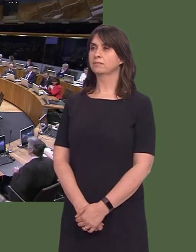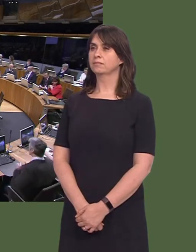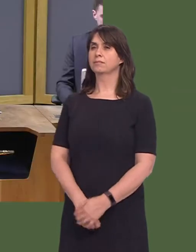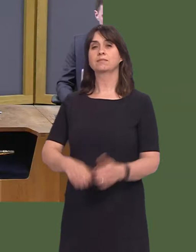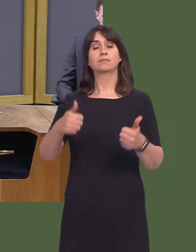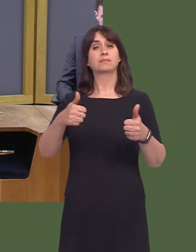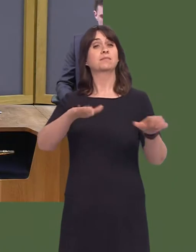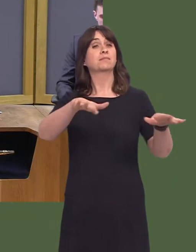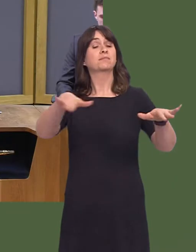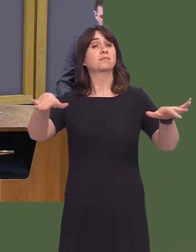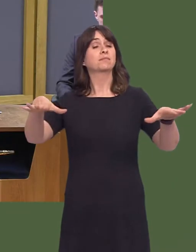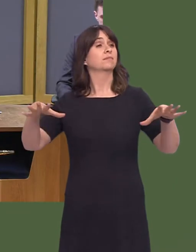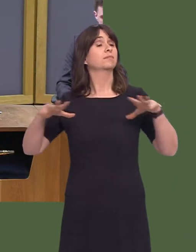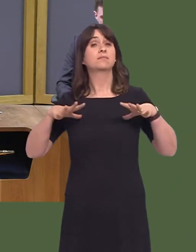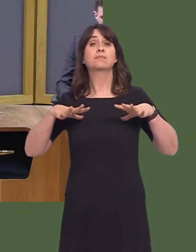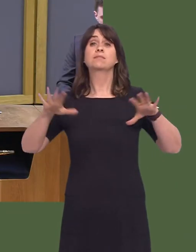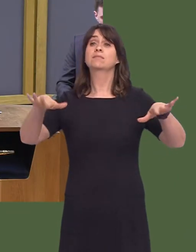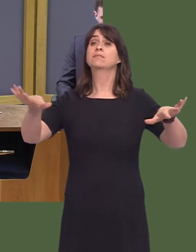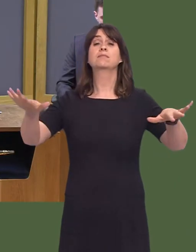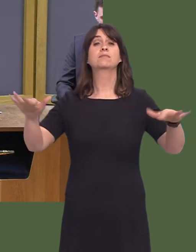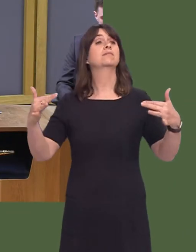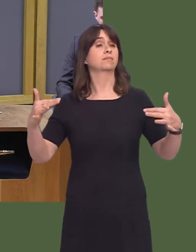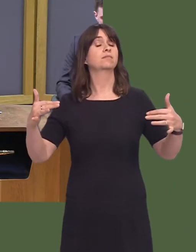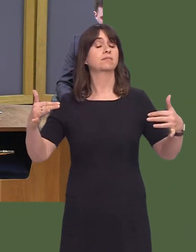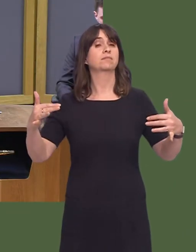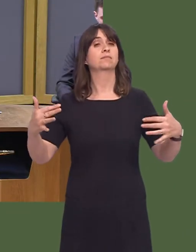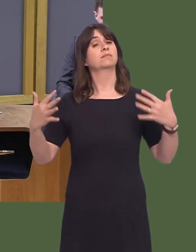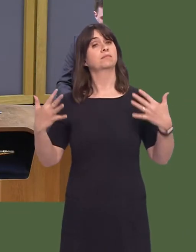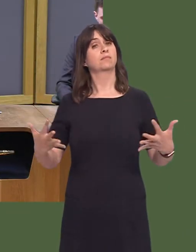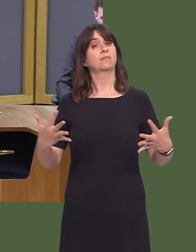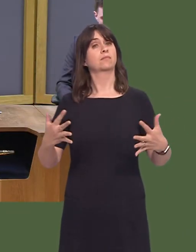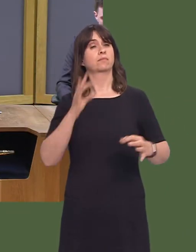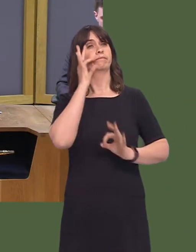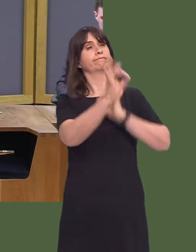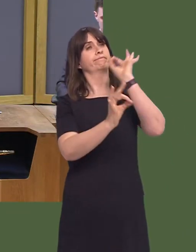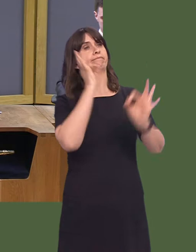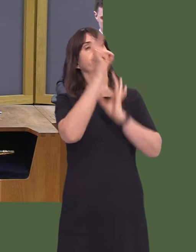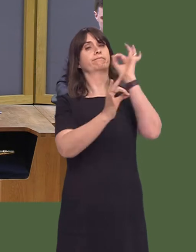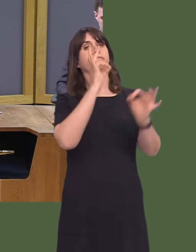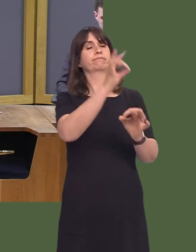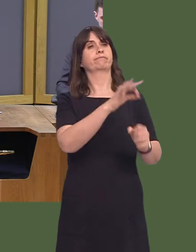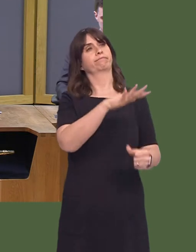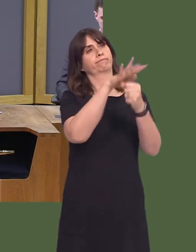FMQ_Verbatim Y Llywydd / The Llywydd: Yr eitem gyntaf ar ein hagenda ni yr wythnos yma yw cwestiynau i'r Prif Weinidog, a'r cwestiwn cyntaf, Nick